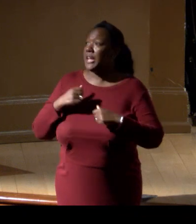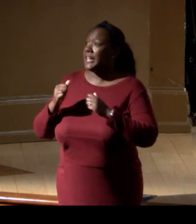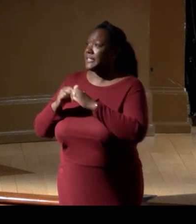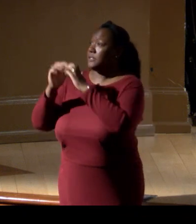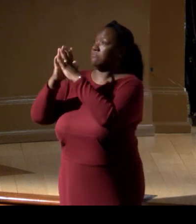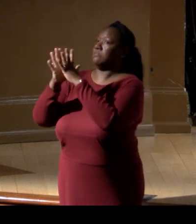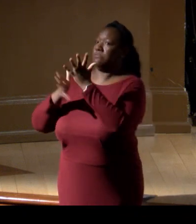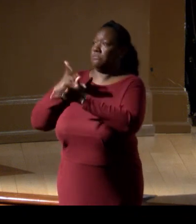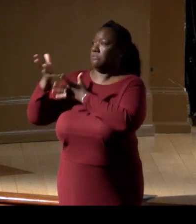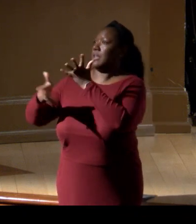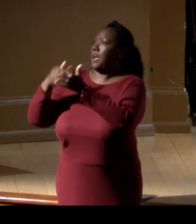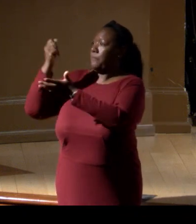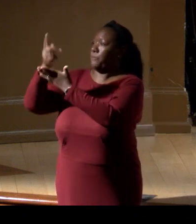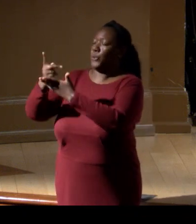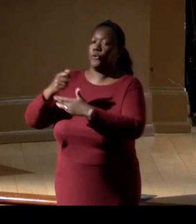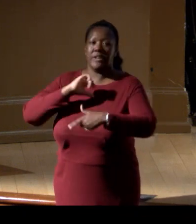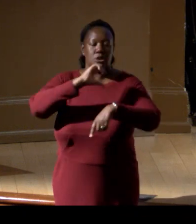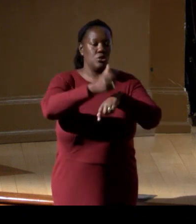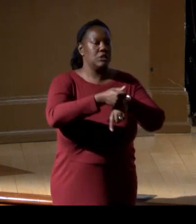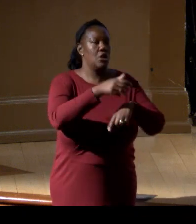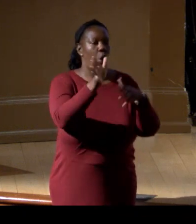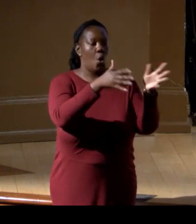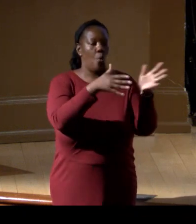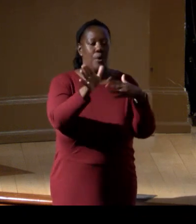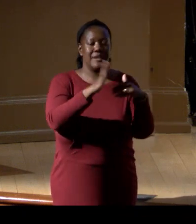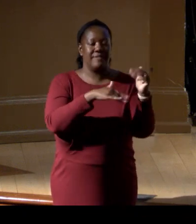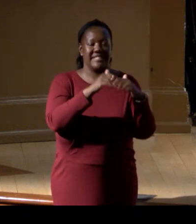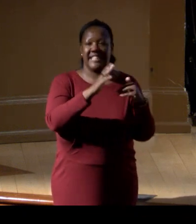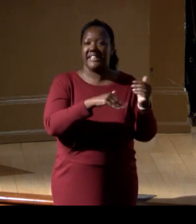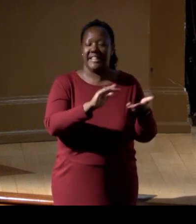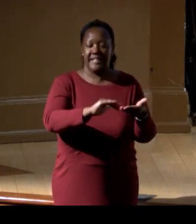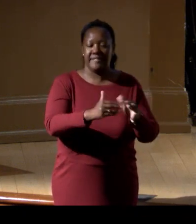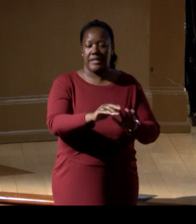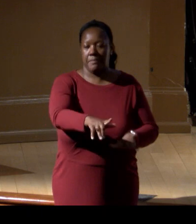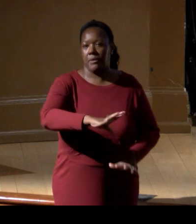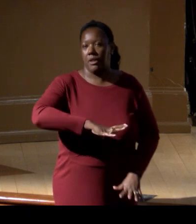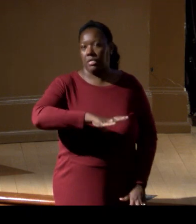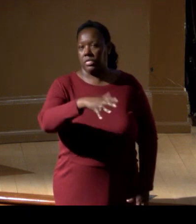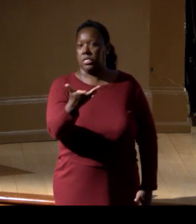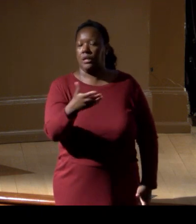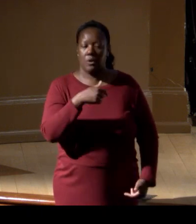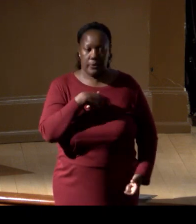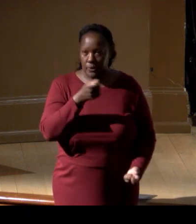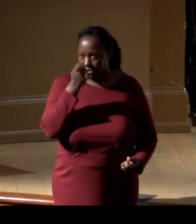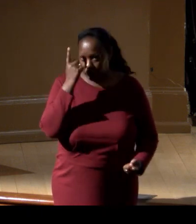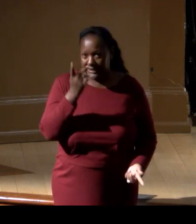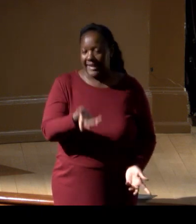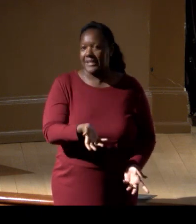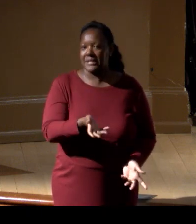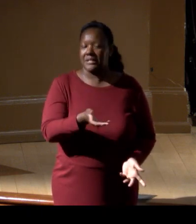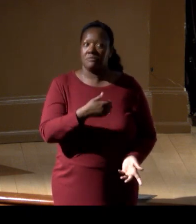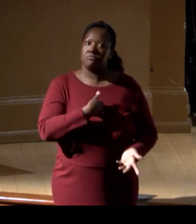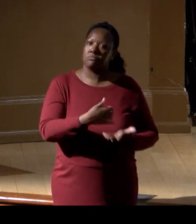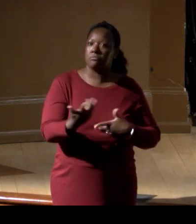off Guam, and then negatively affect, you know, the subsistence fishing, or just cultural ties to that, and cultural heritage.